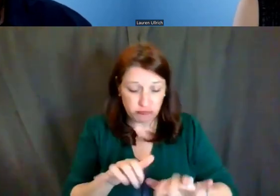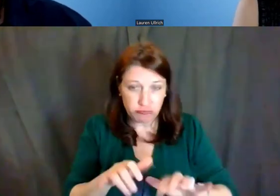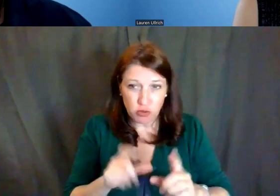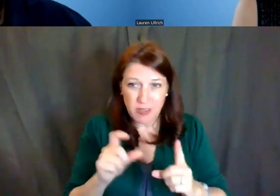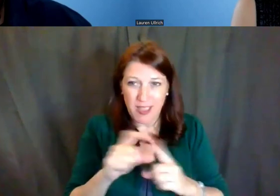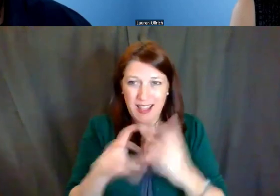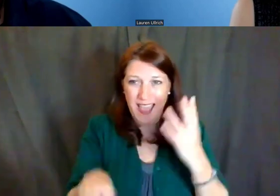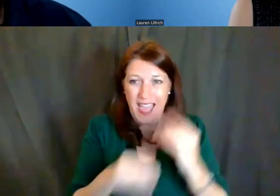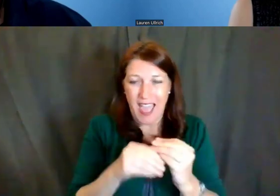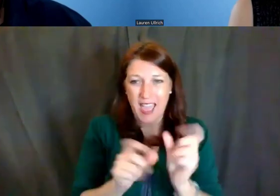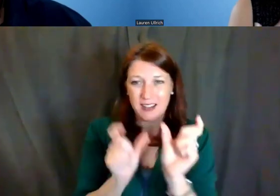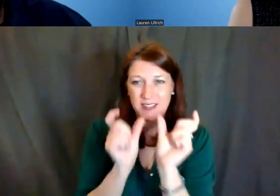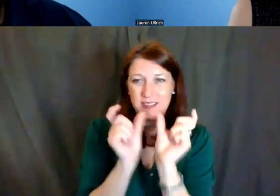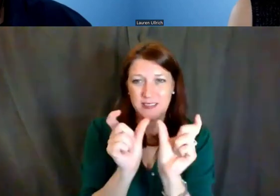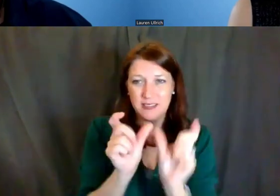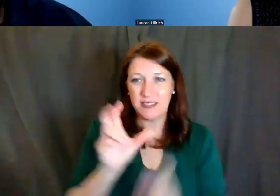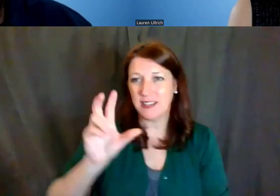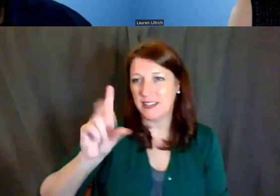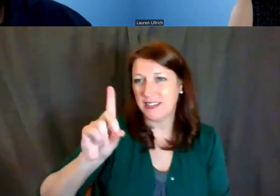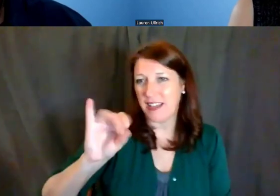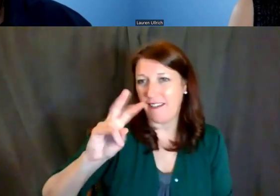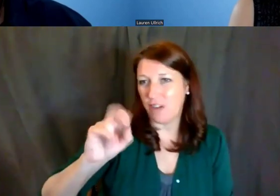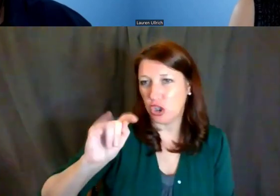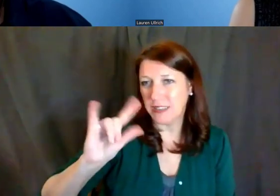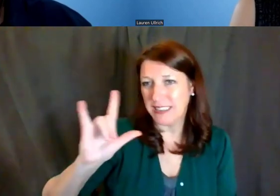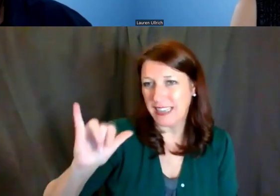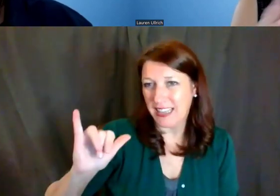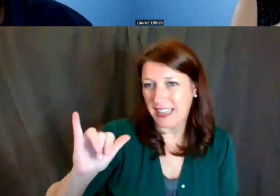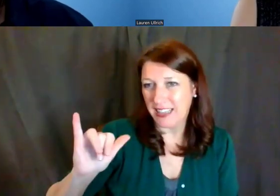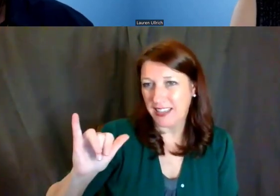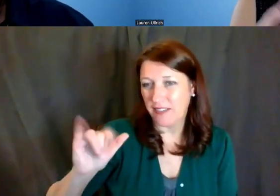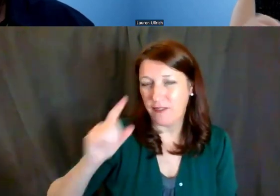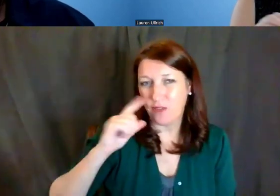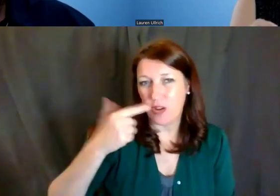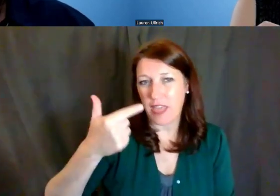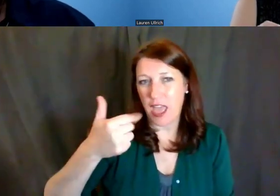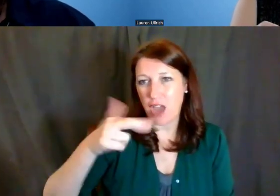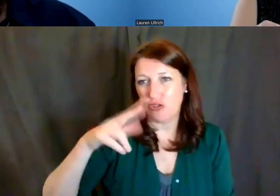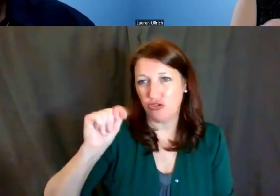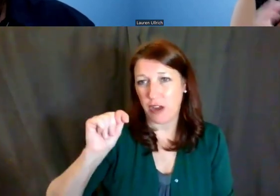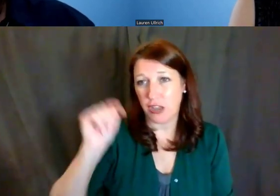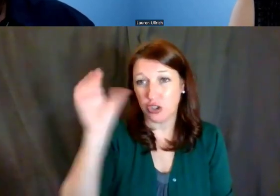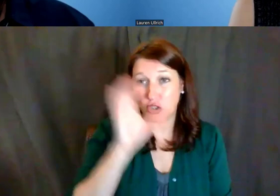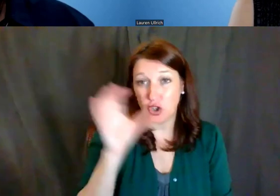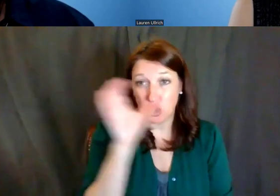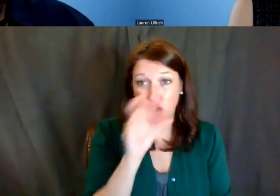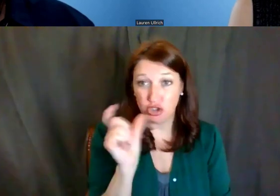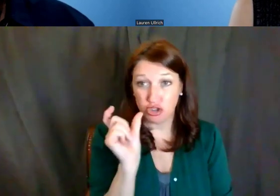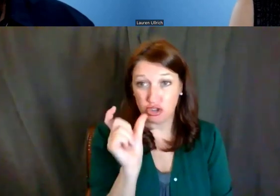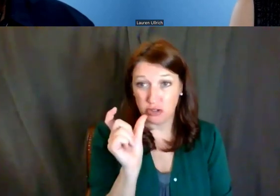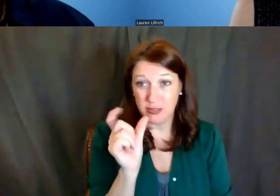into the grants search box that Lisa talked about earlier,